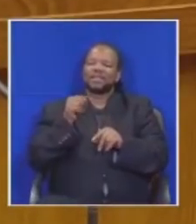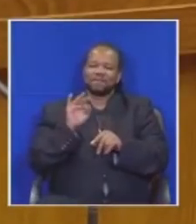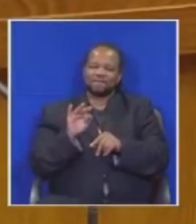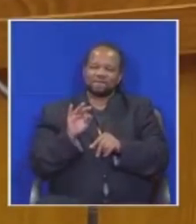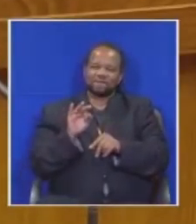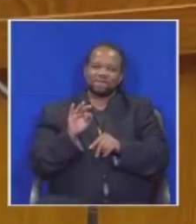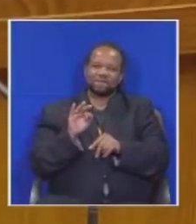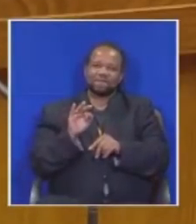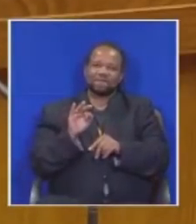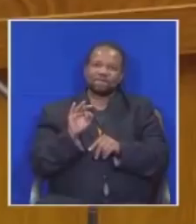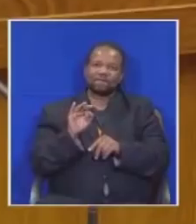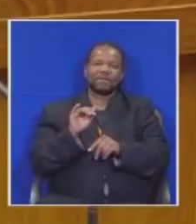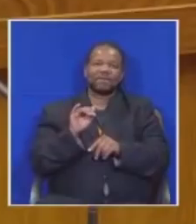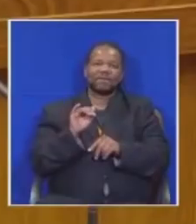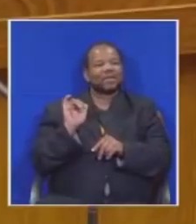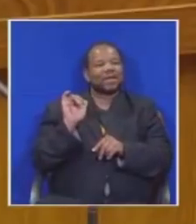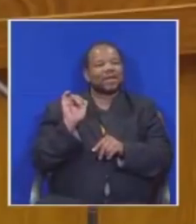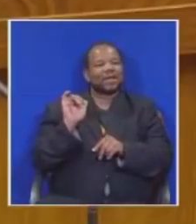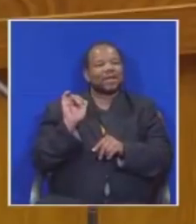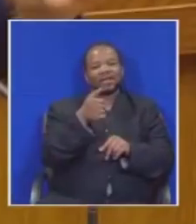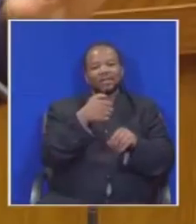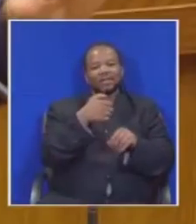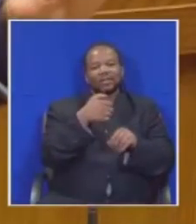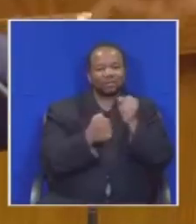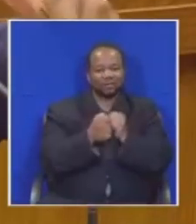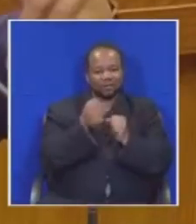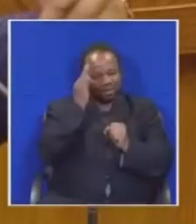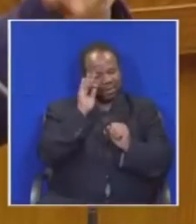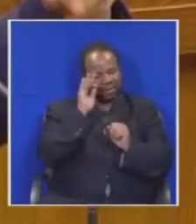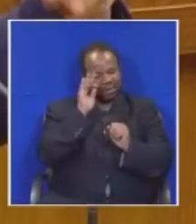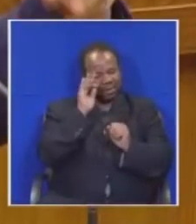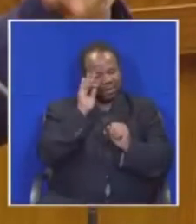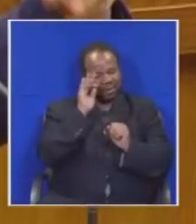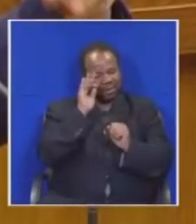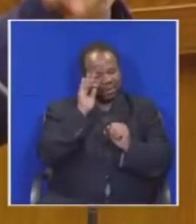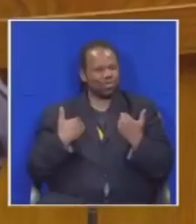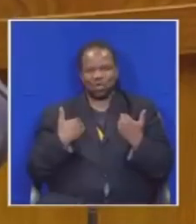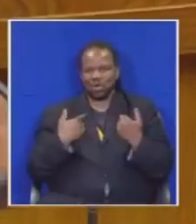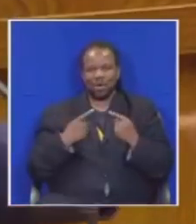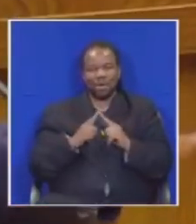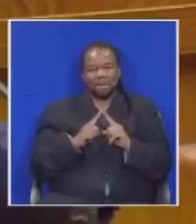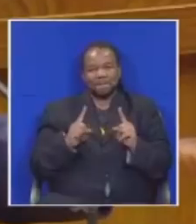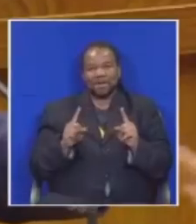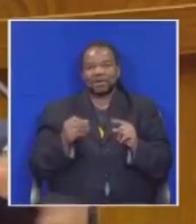Arm of the state I Don't know and so my impression of that Parliament discussed